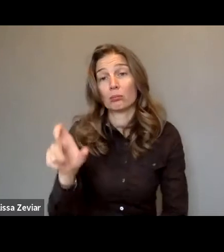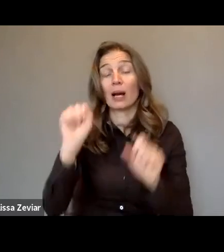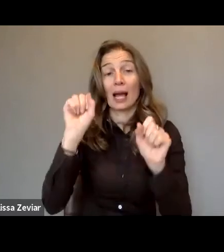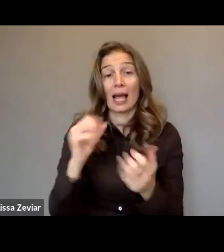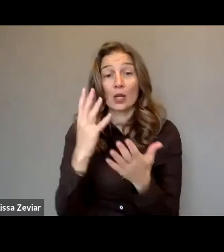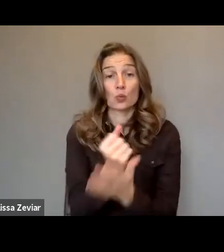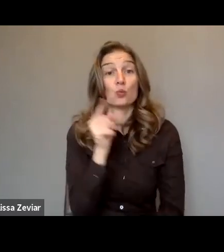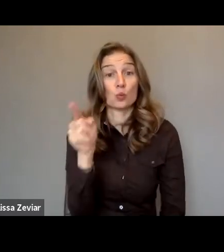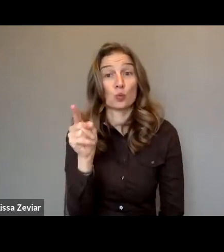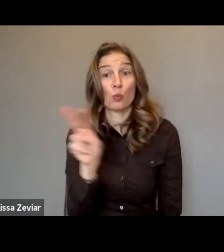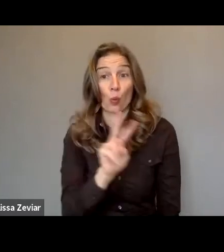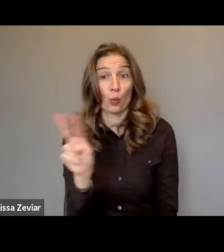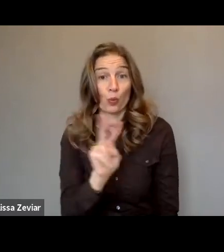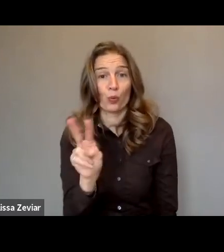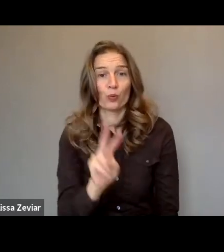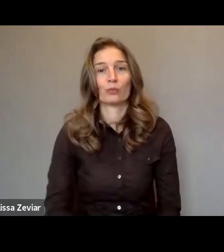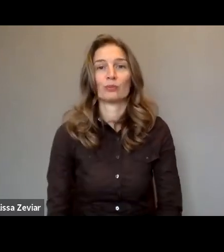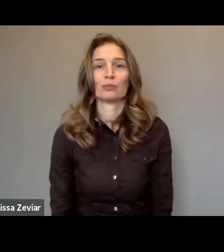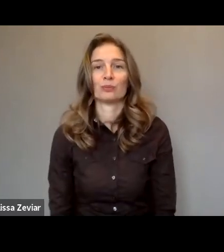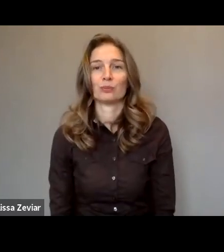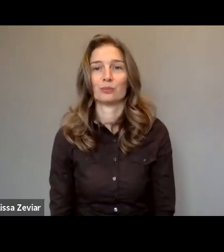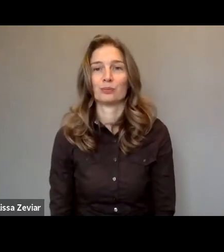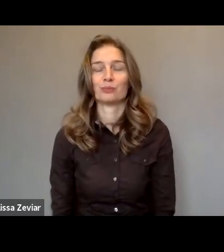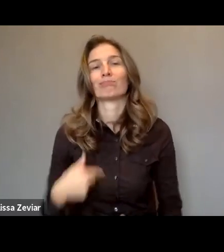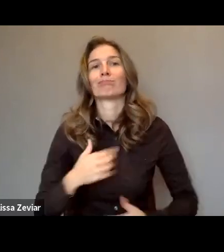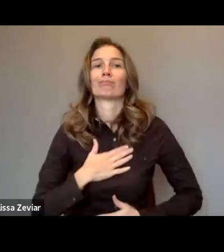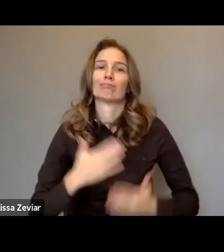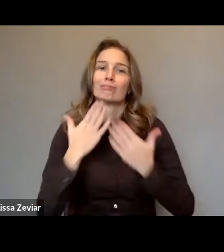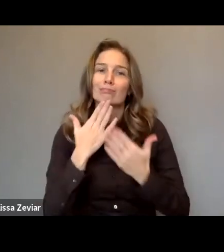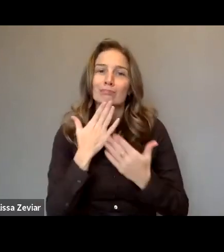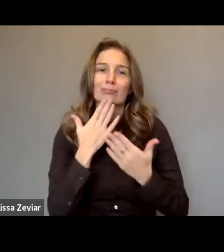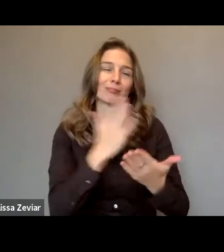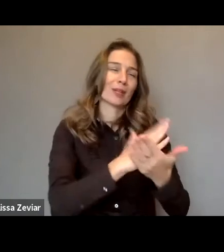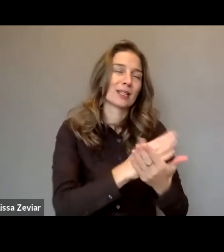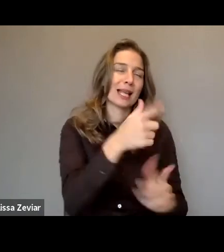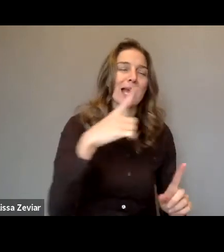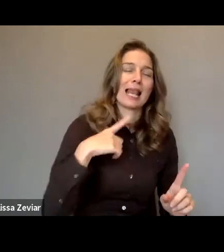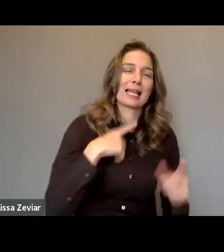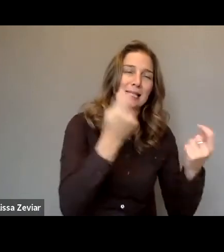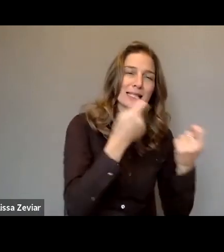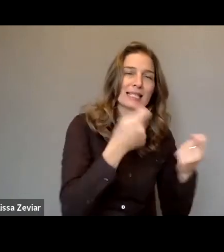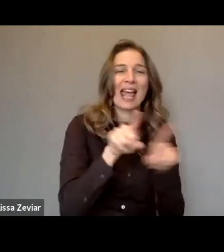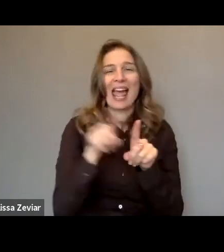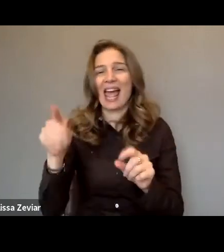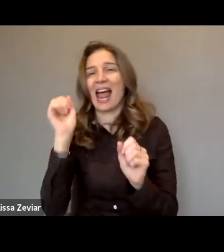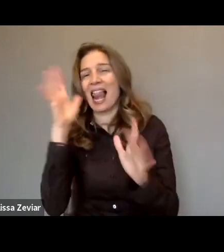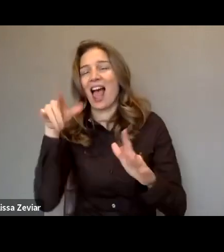We want to thank already very much our interpreters, Lisa and Gerdinand and our live captioner Kimberly.